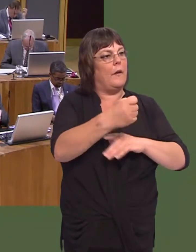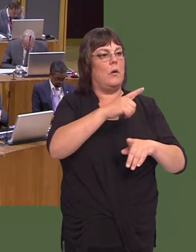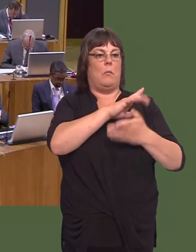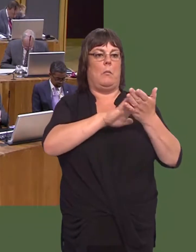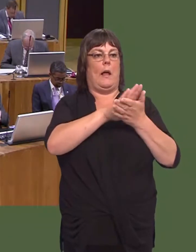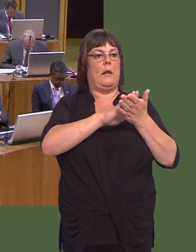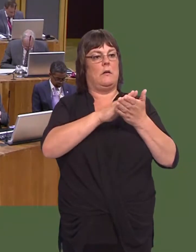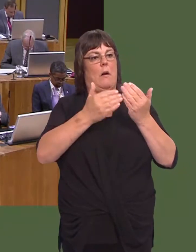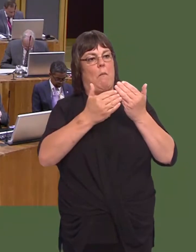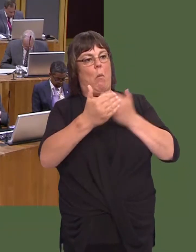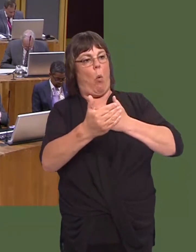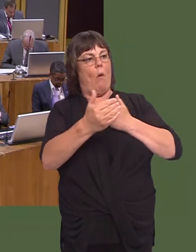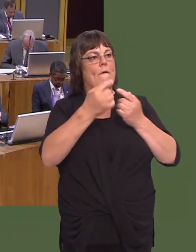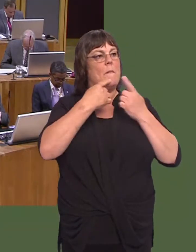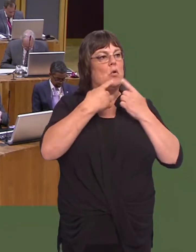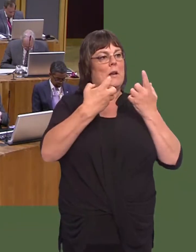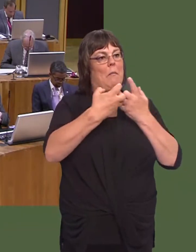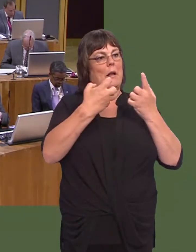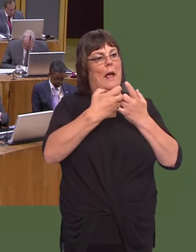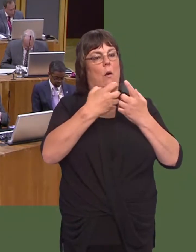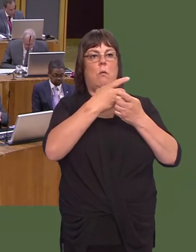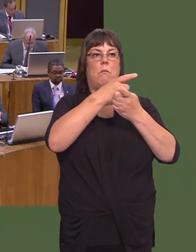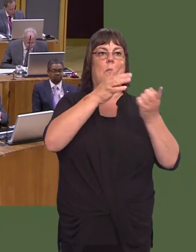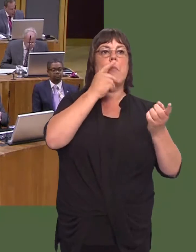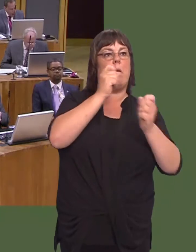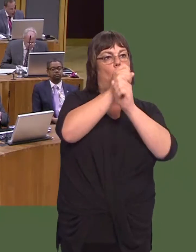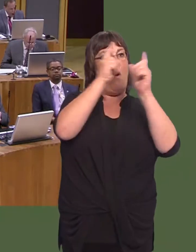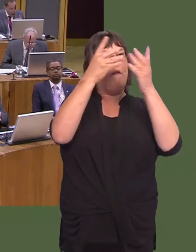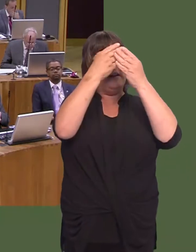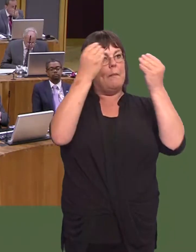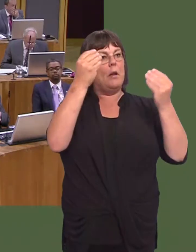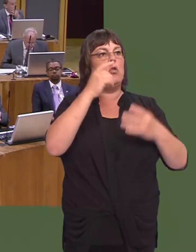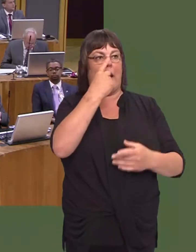further plans to raise awareness about dementia in Wales. Jayne Bryant: Diolch, First Minister.